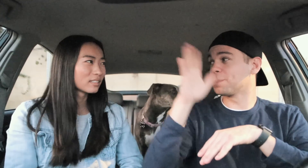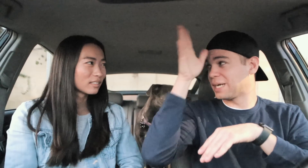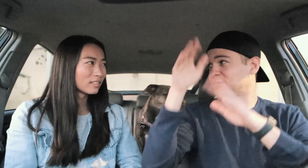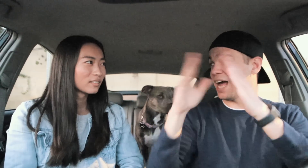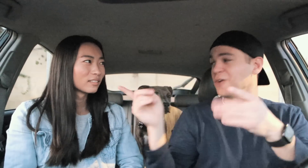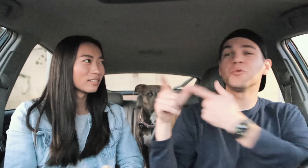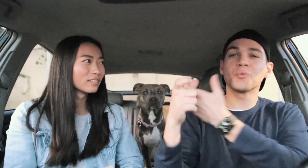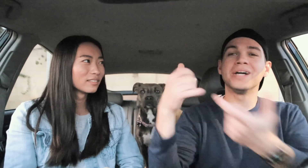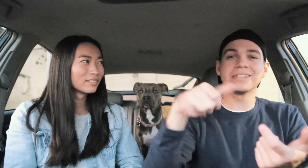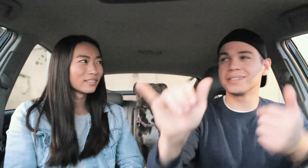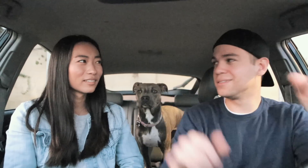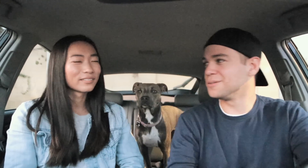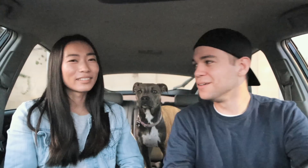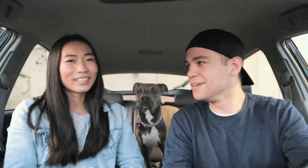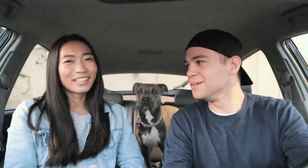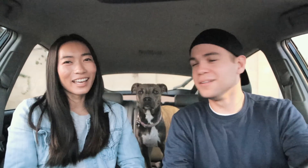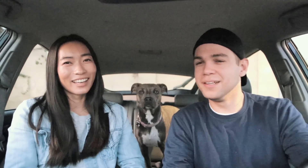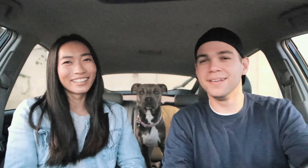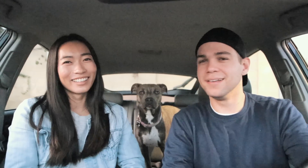at your parents house you run still haha yeah